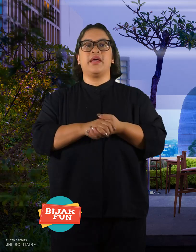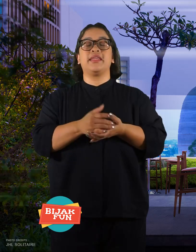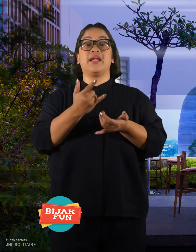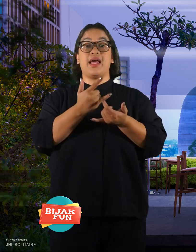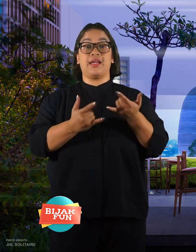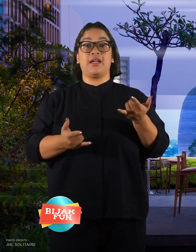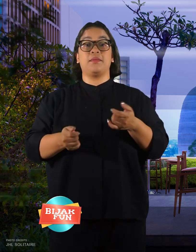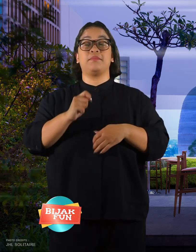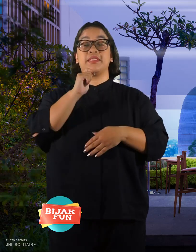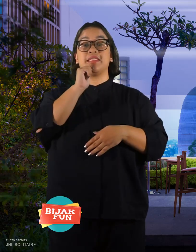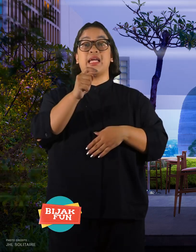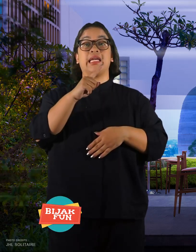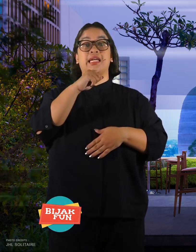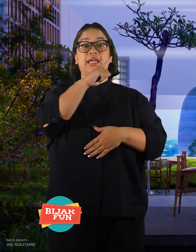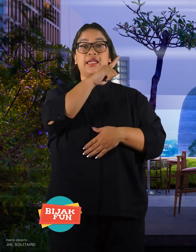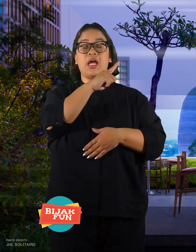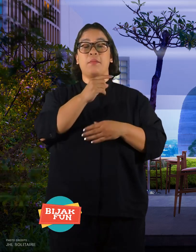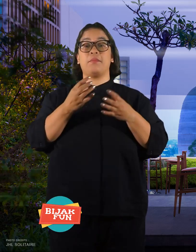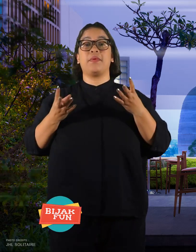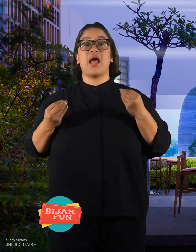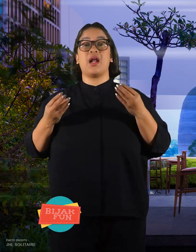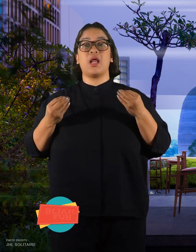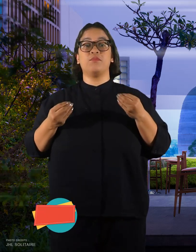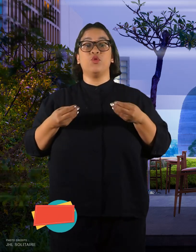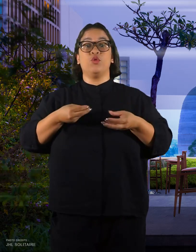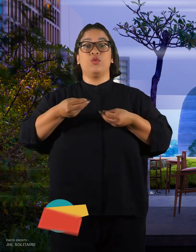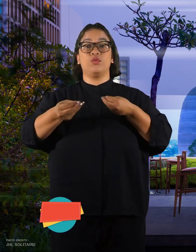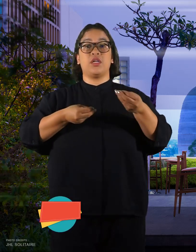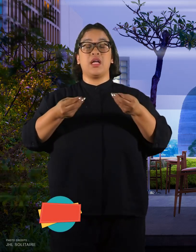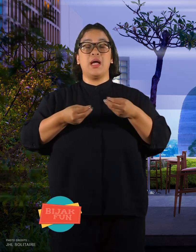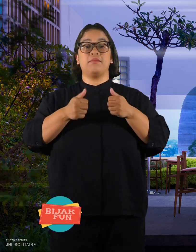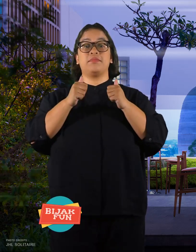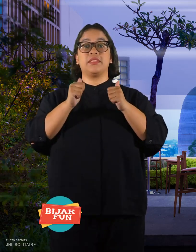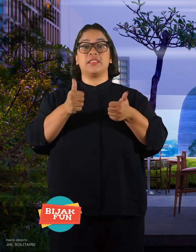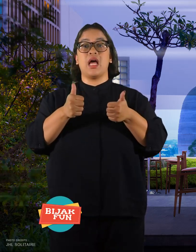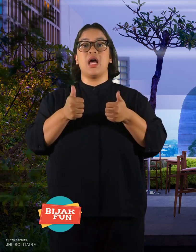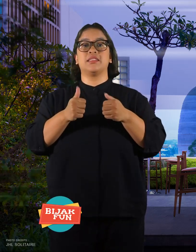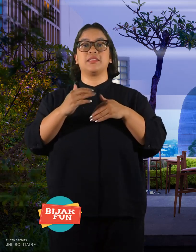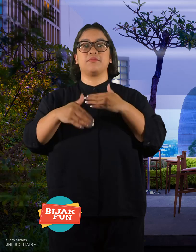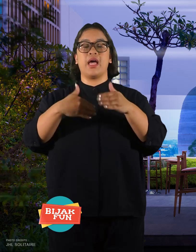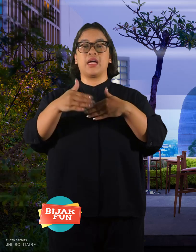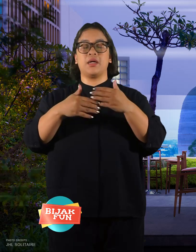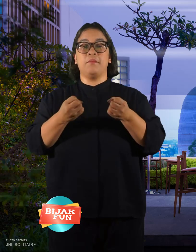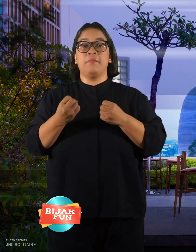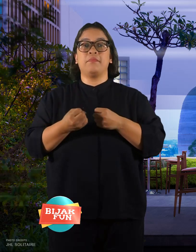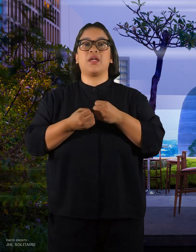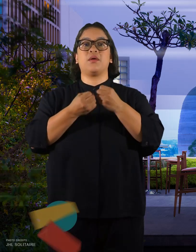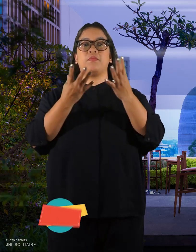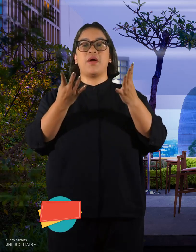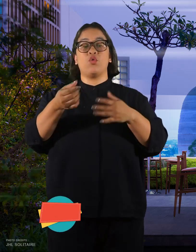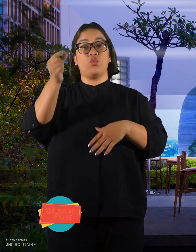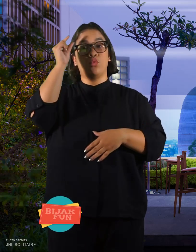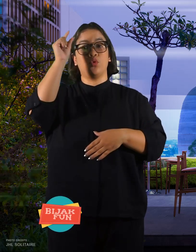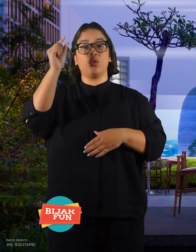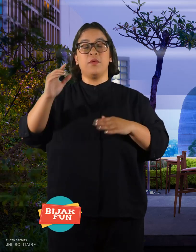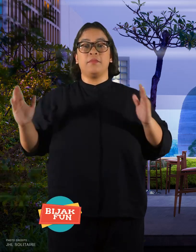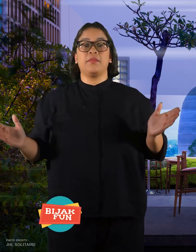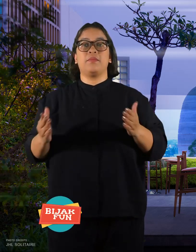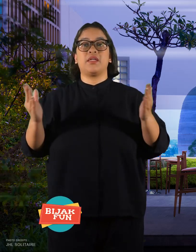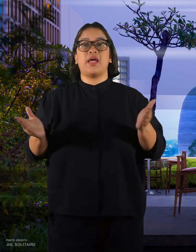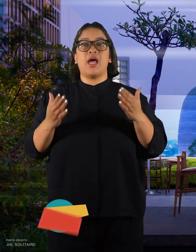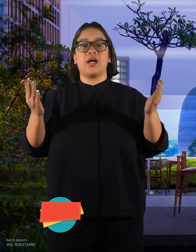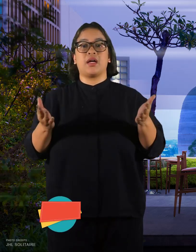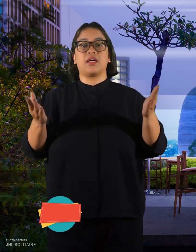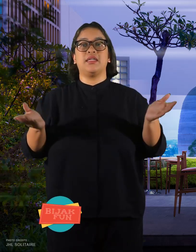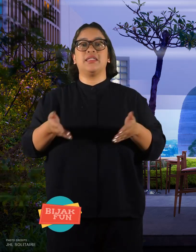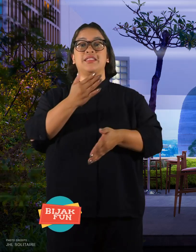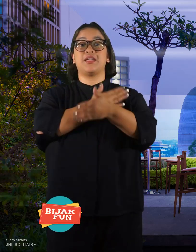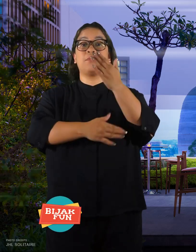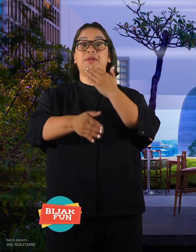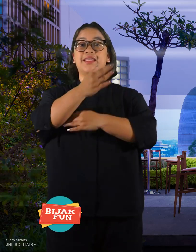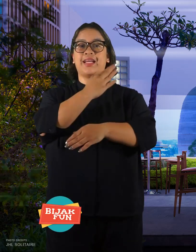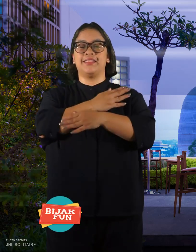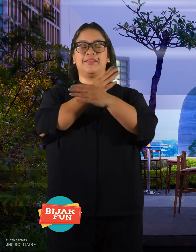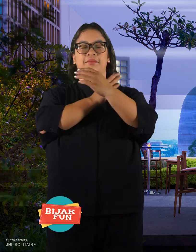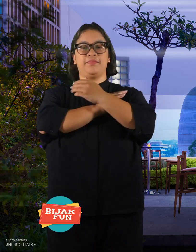Finally, he hopes his business can be more develop to empower people with disabilities.